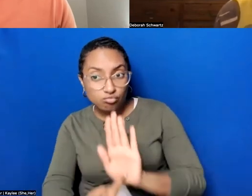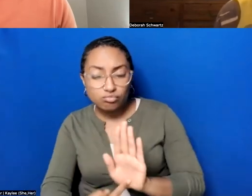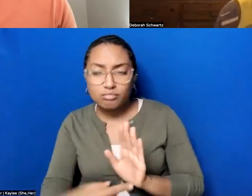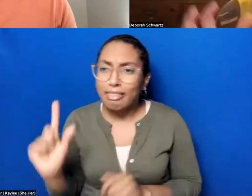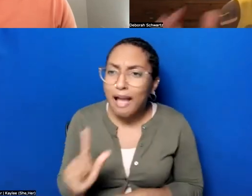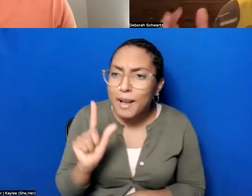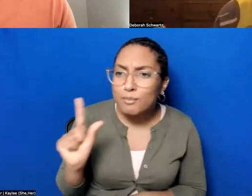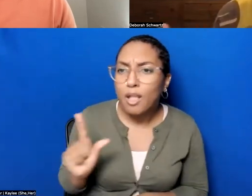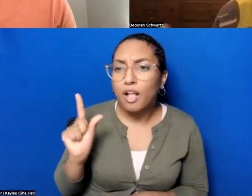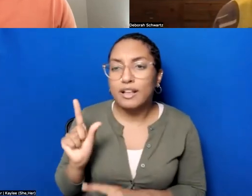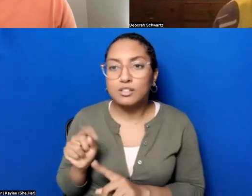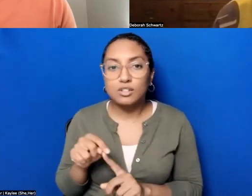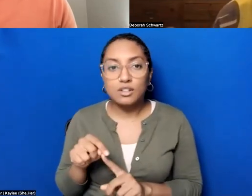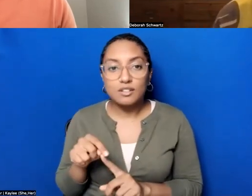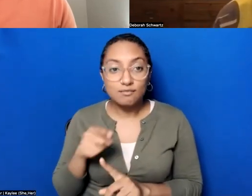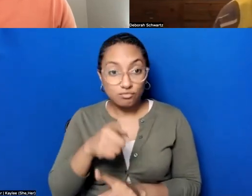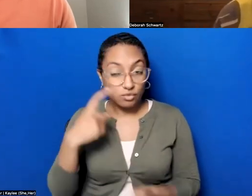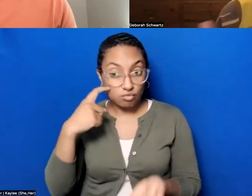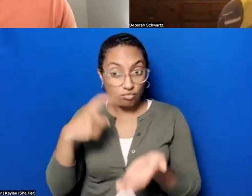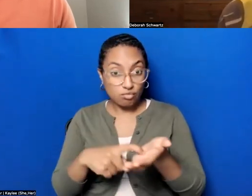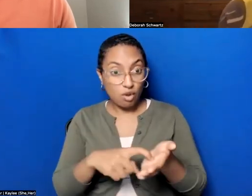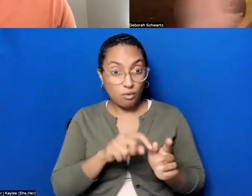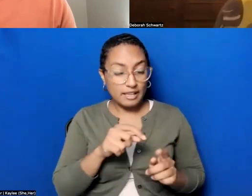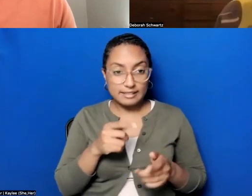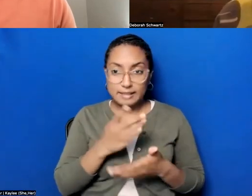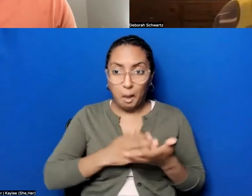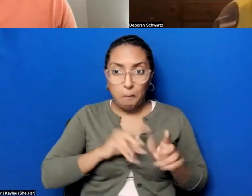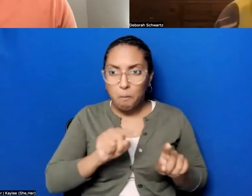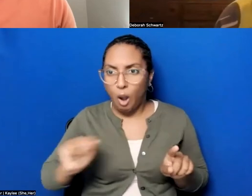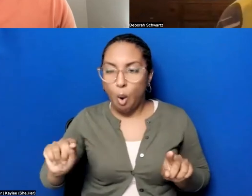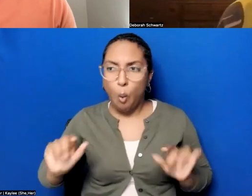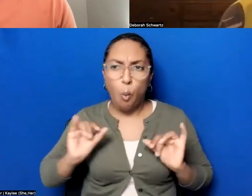you know, you think are particularly powerful, particularly ones that use oral history.